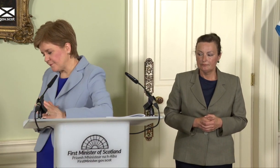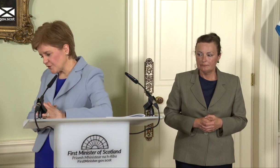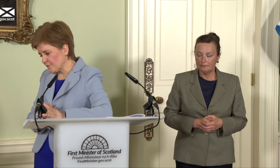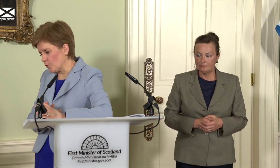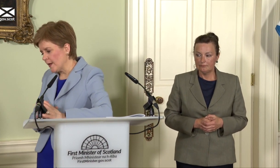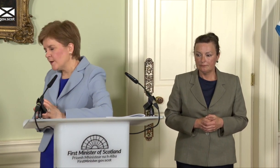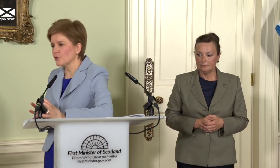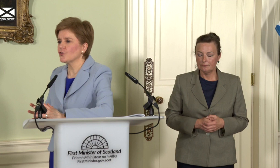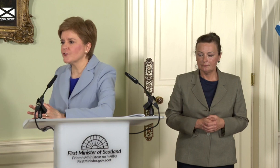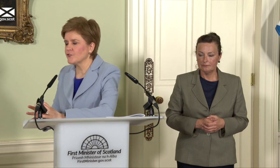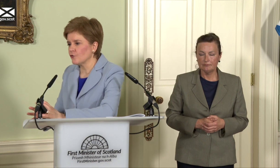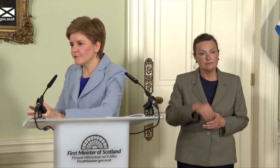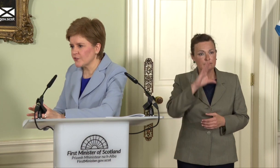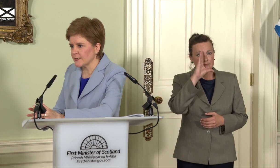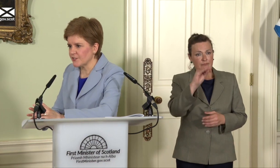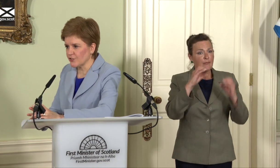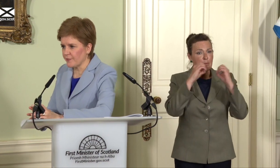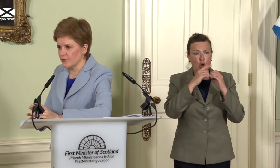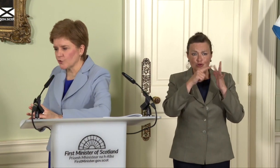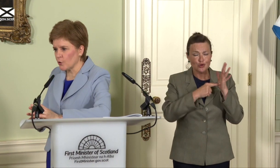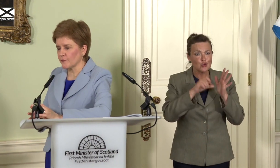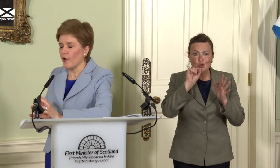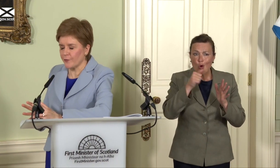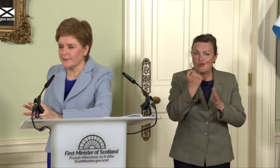first of all, Boris Johnson is not refusing to give a Section 30 order because of other things